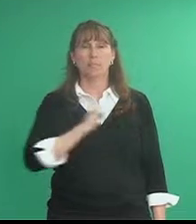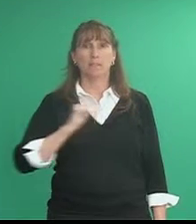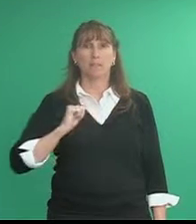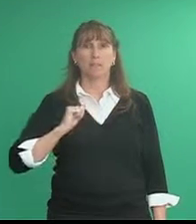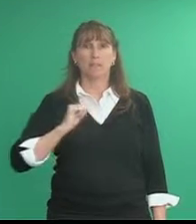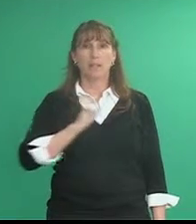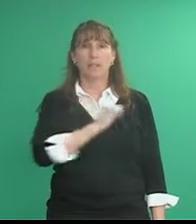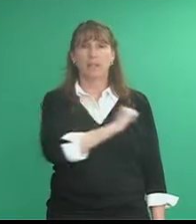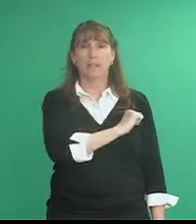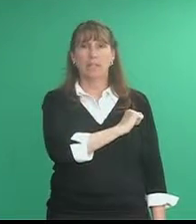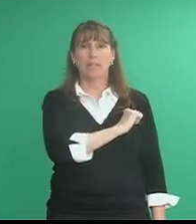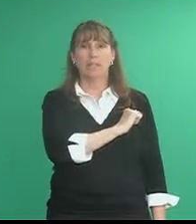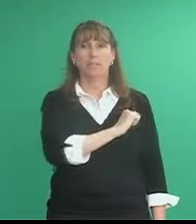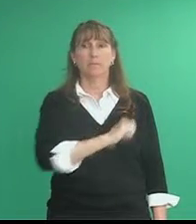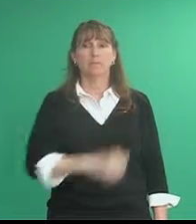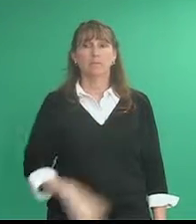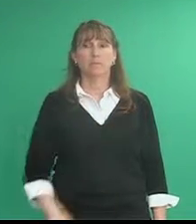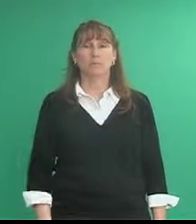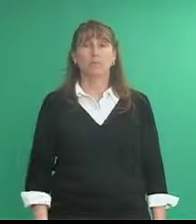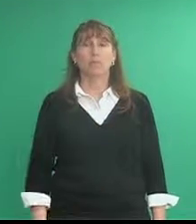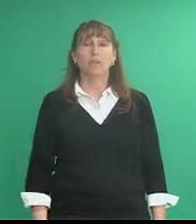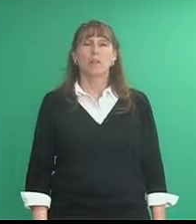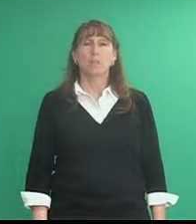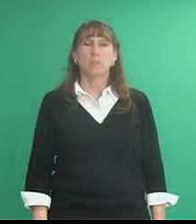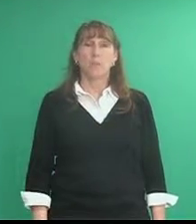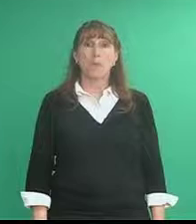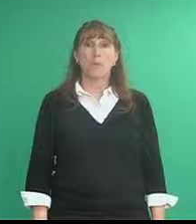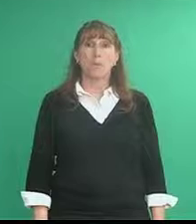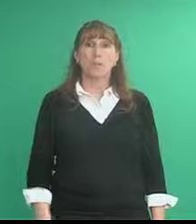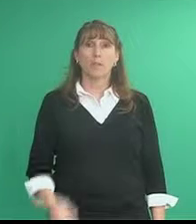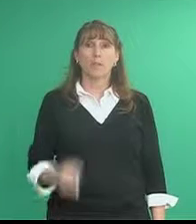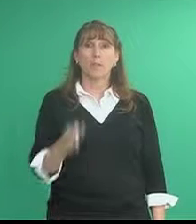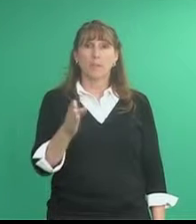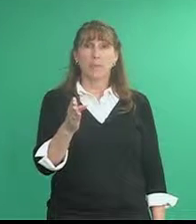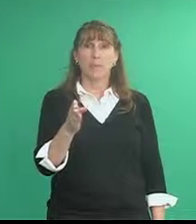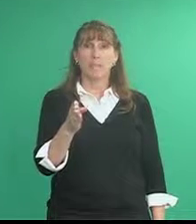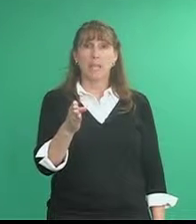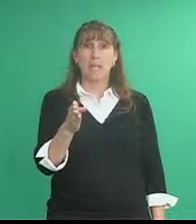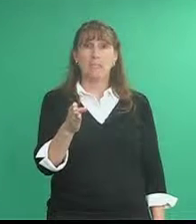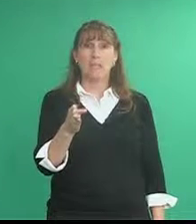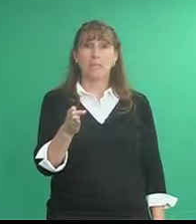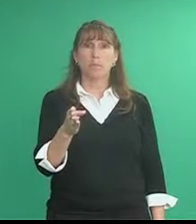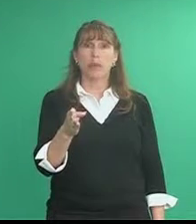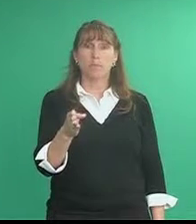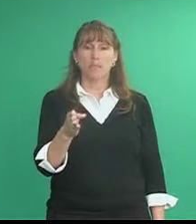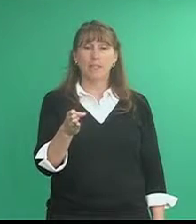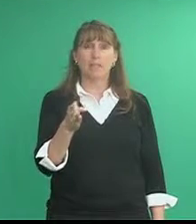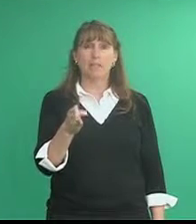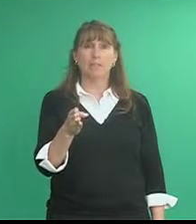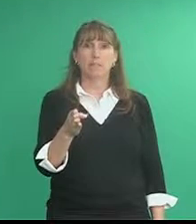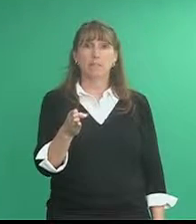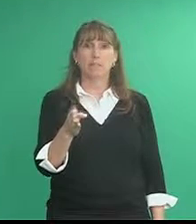Atlanta Baltimore the B hand shape palm faces left,